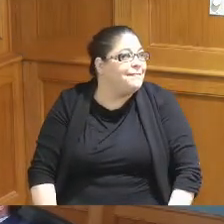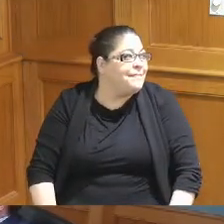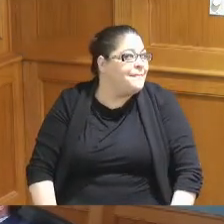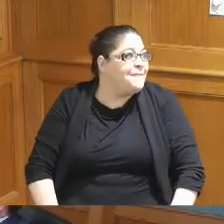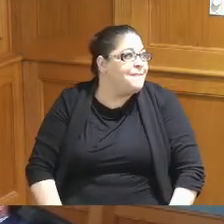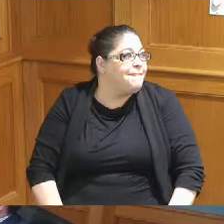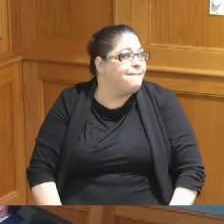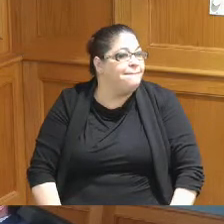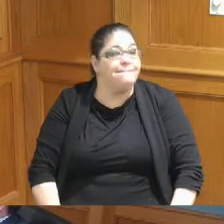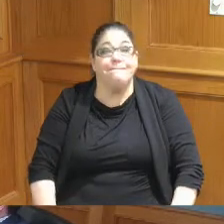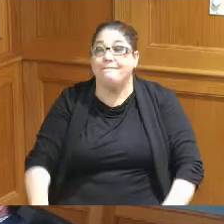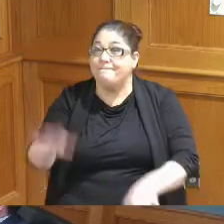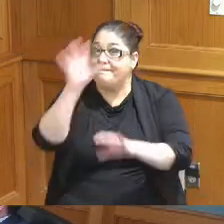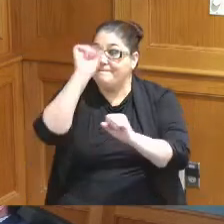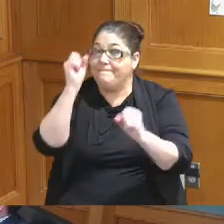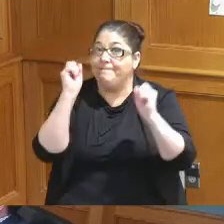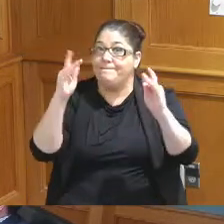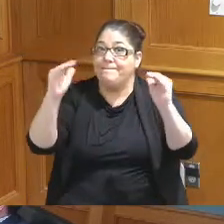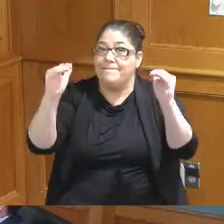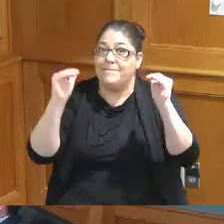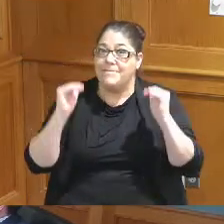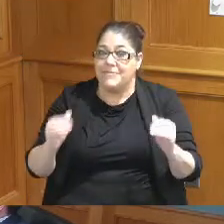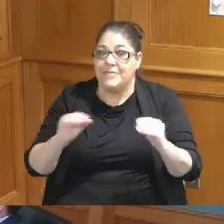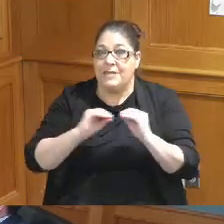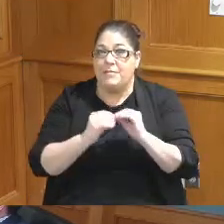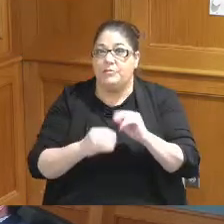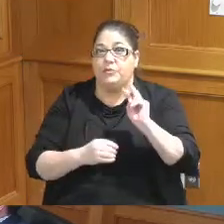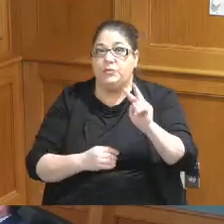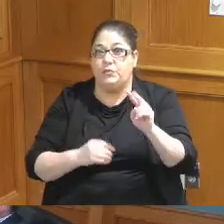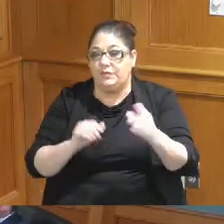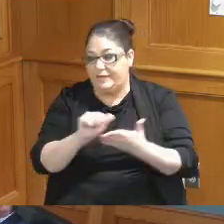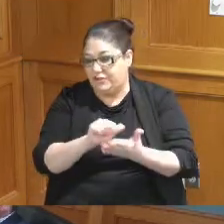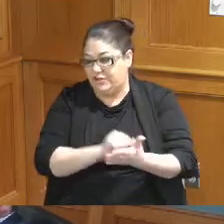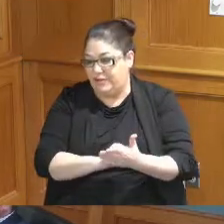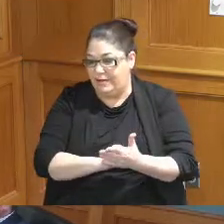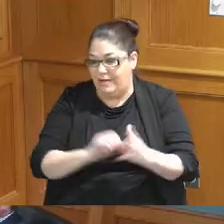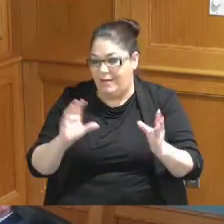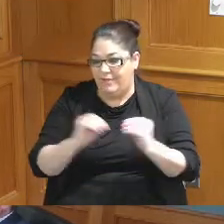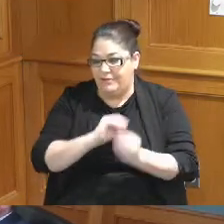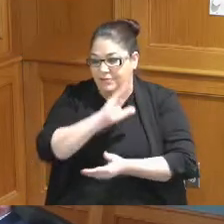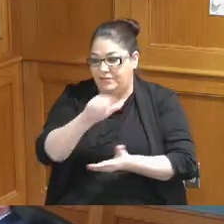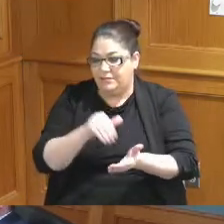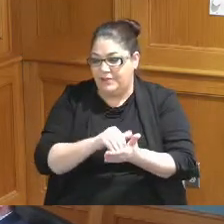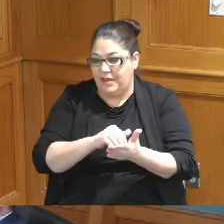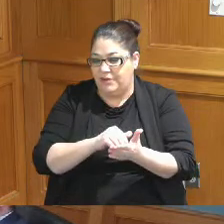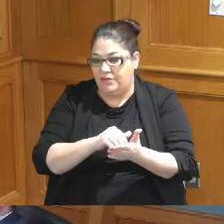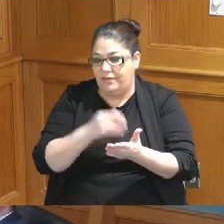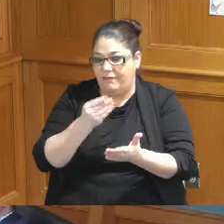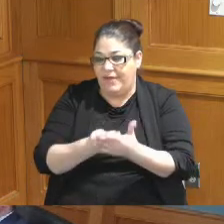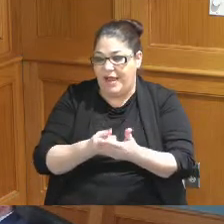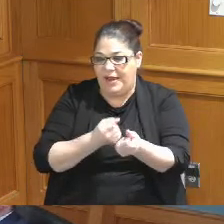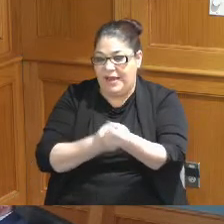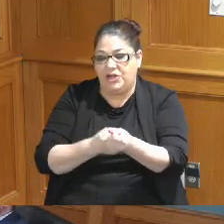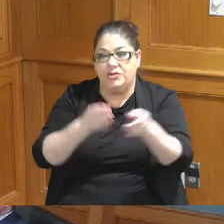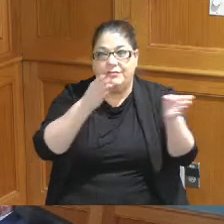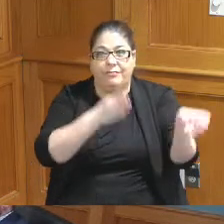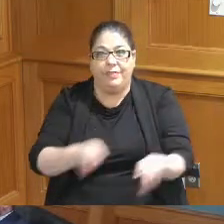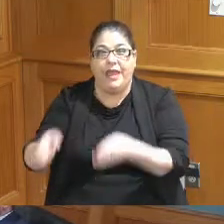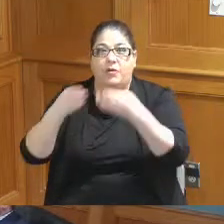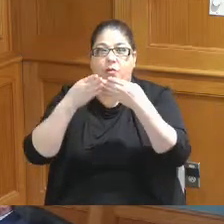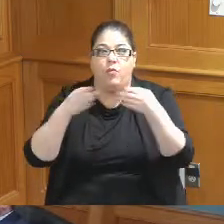okay we'll move to item number two the convention district financing plan overview and we've got